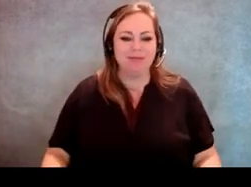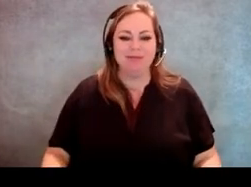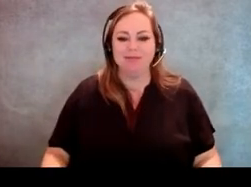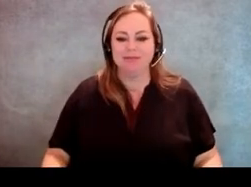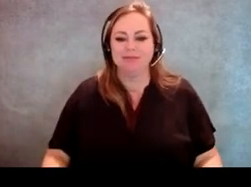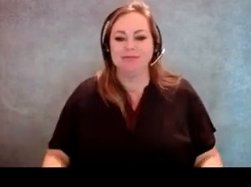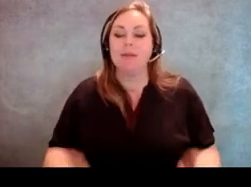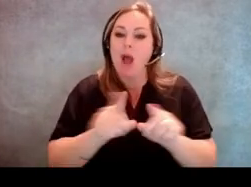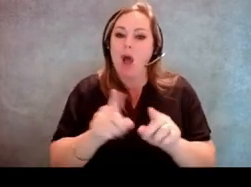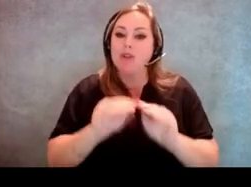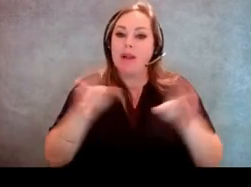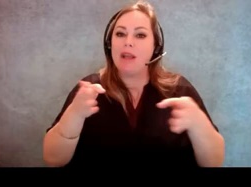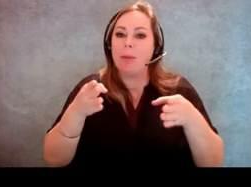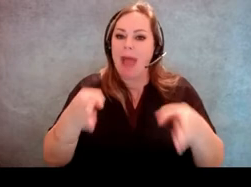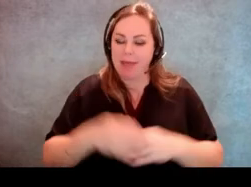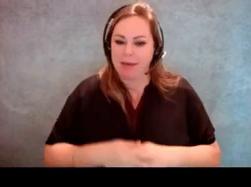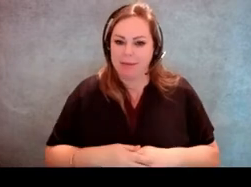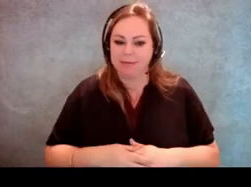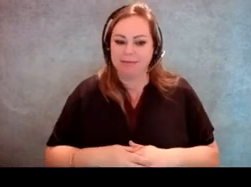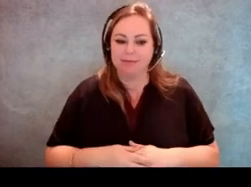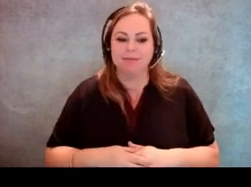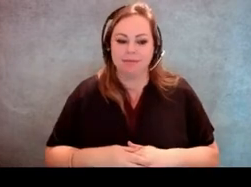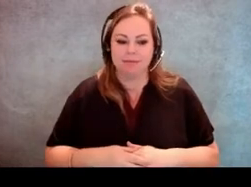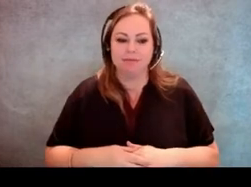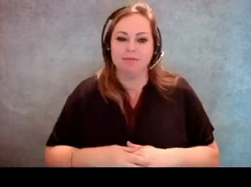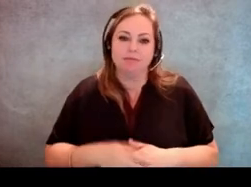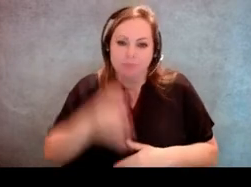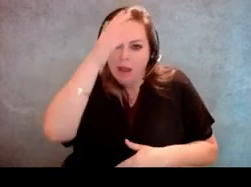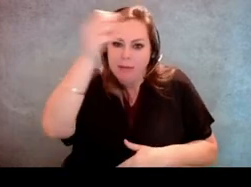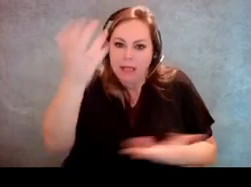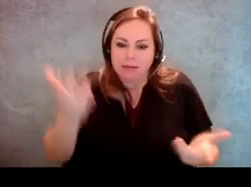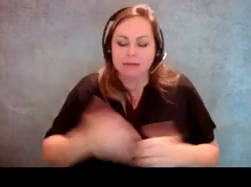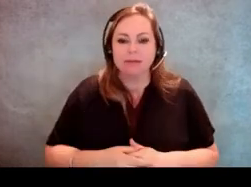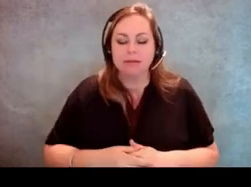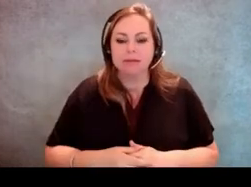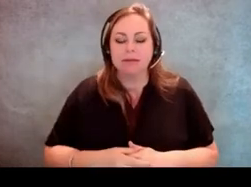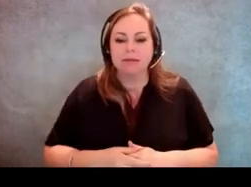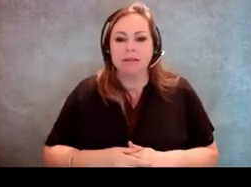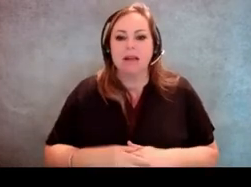Also clear paths, obviously clear pathways to your voting machine,